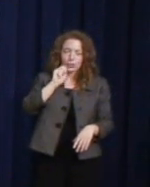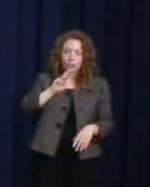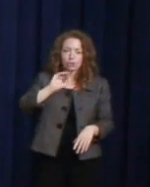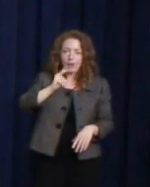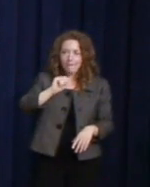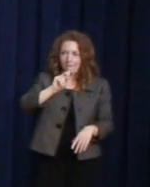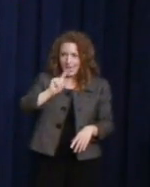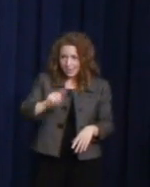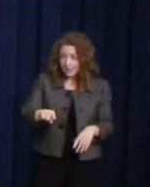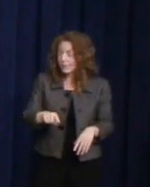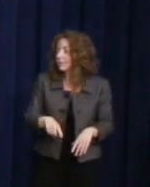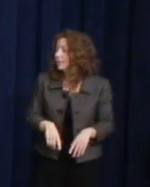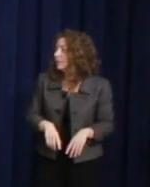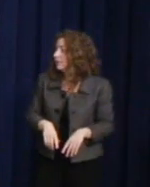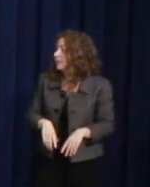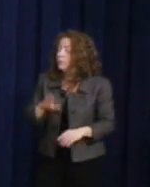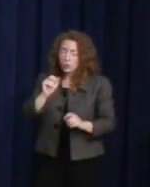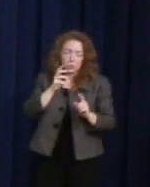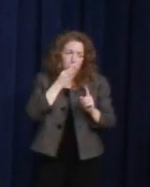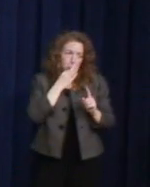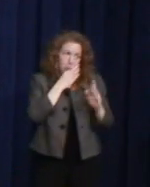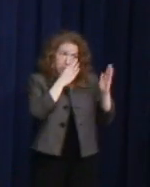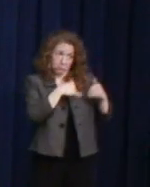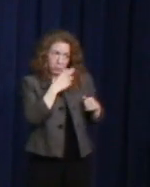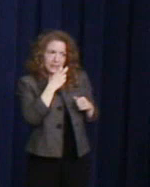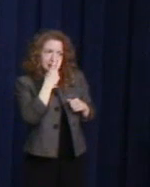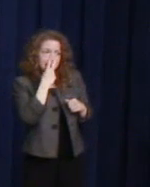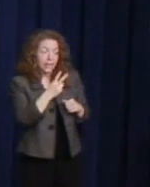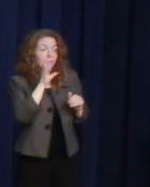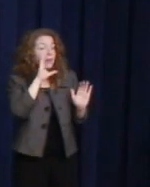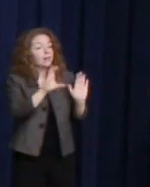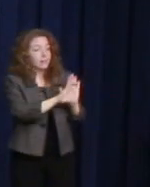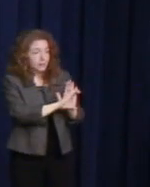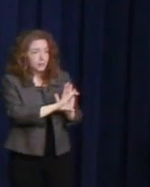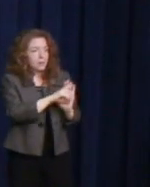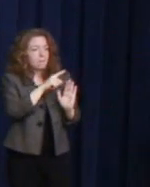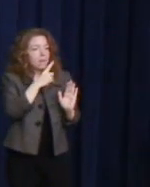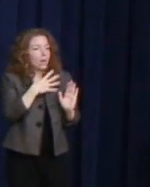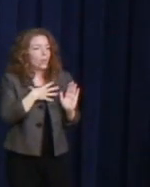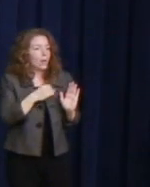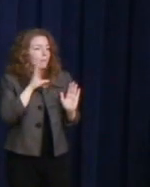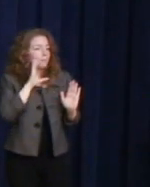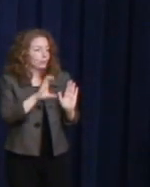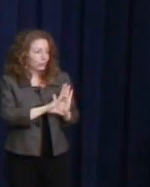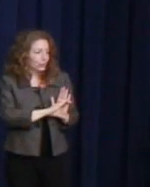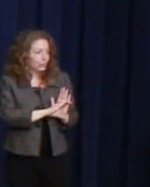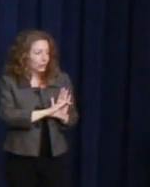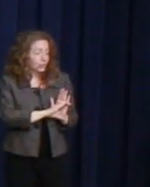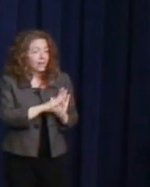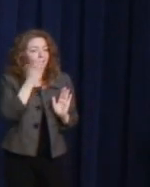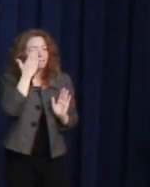stamp features a black and white image of him in front of his Castro Street camera store in San Francisco.